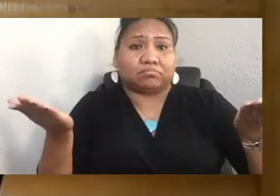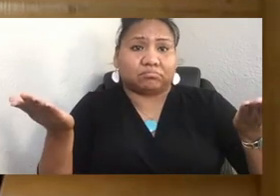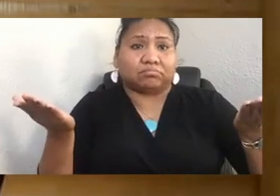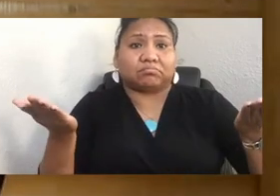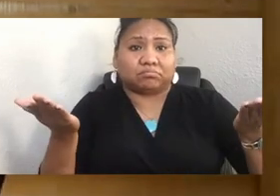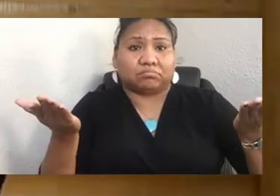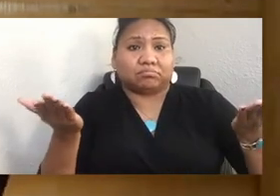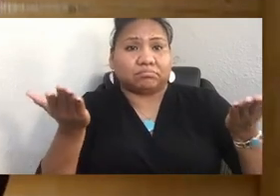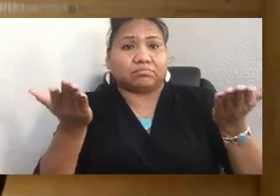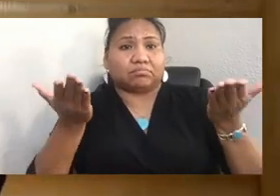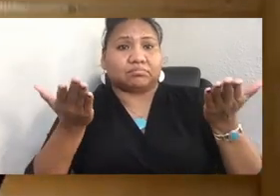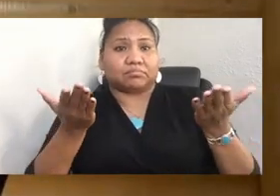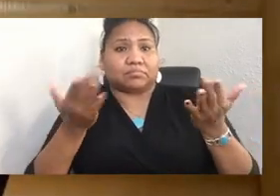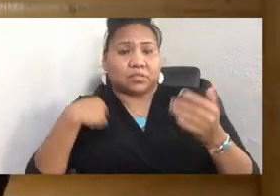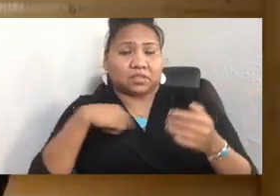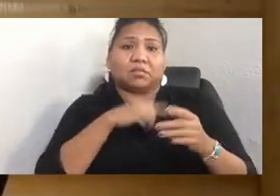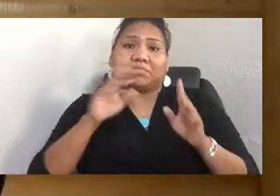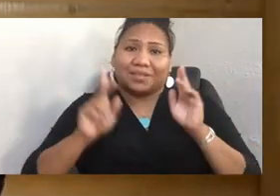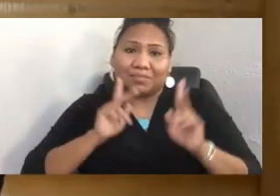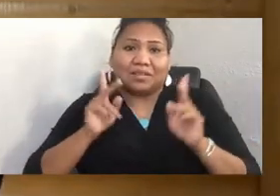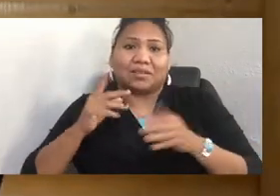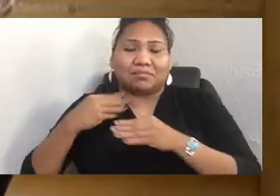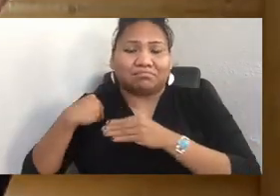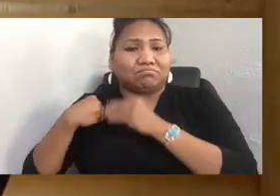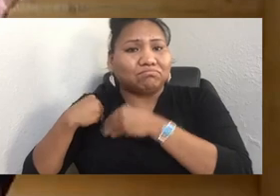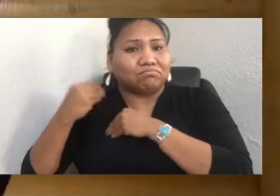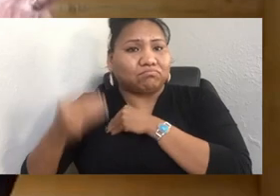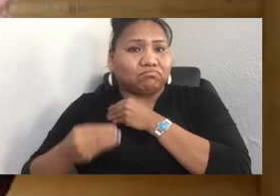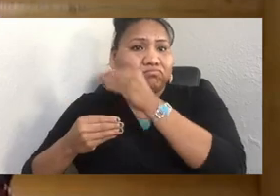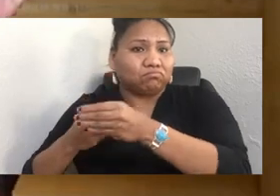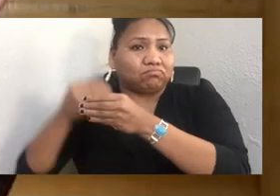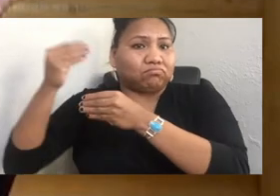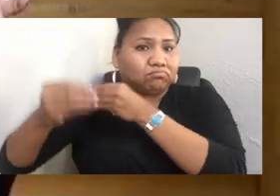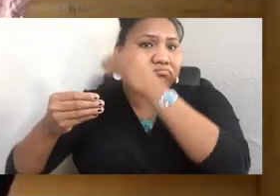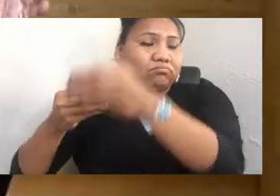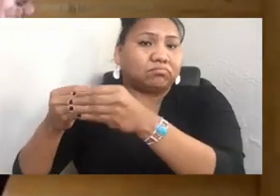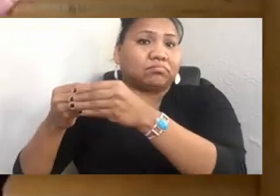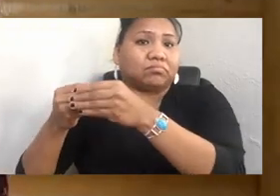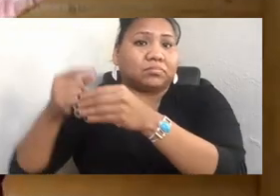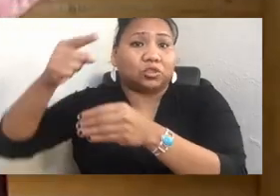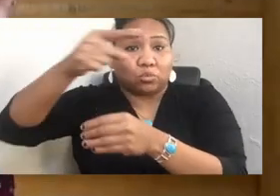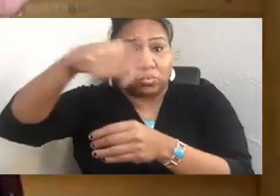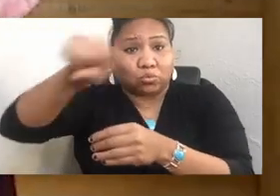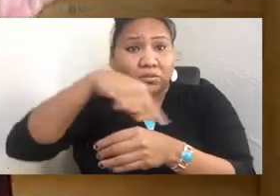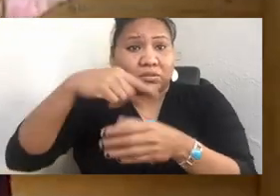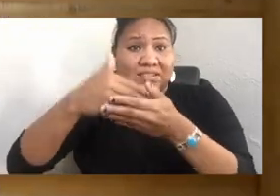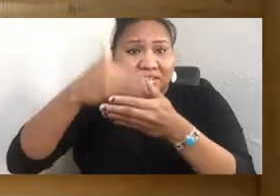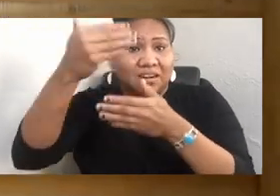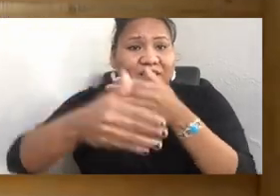we are the people of our ancestors and who are the great generation. We love you.